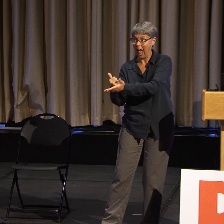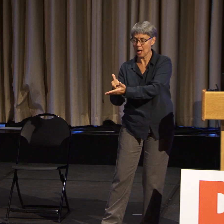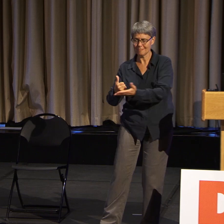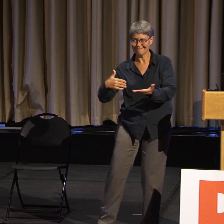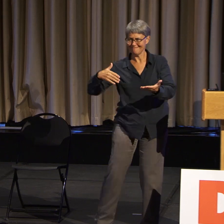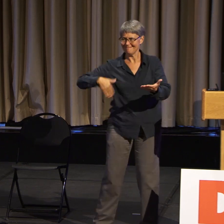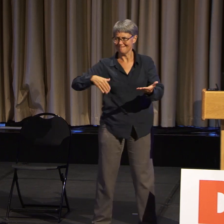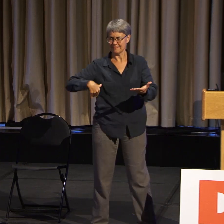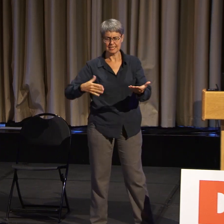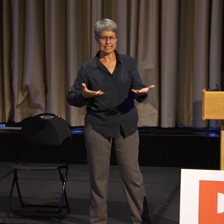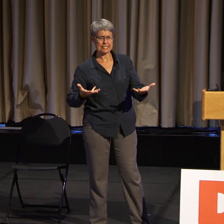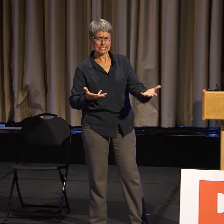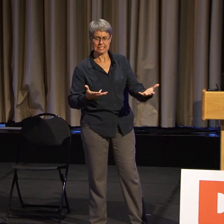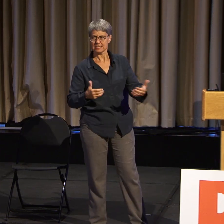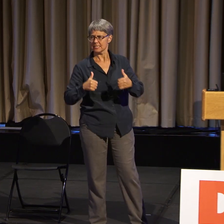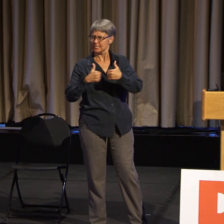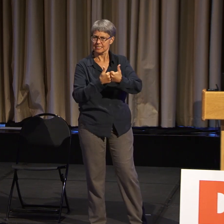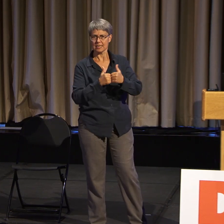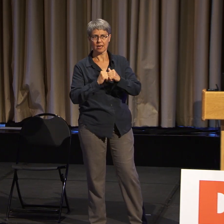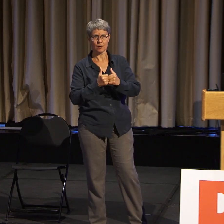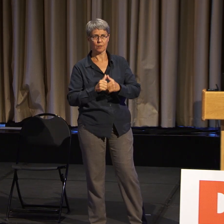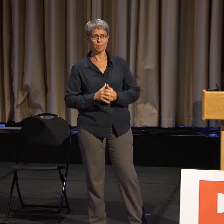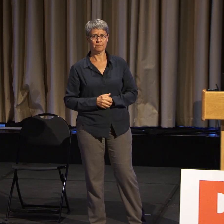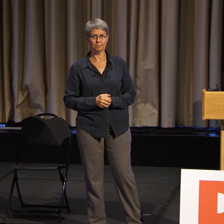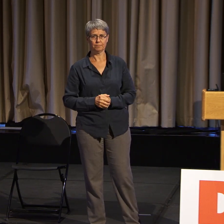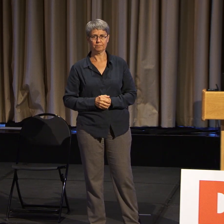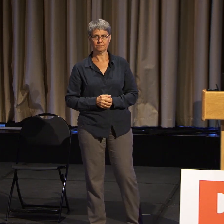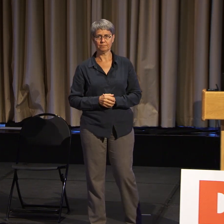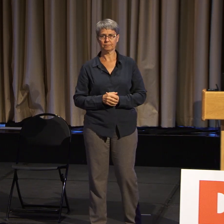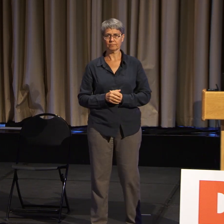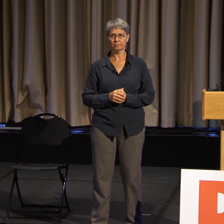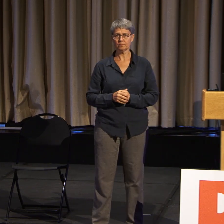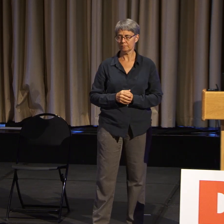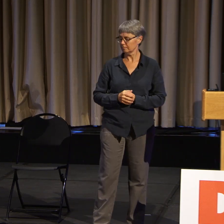I think with the faith groups--